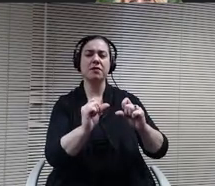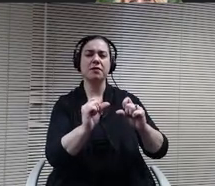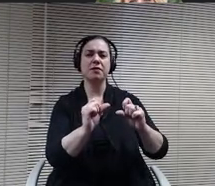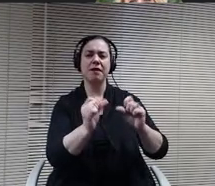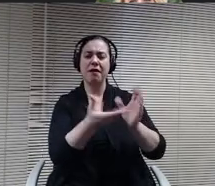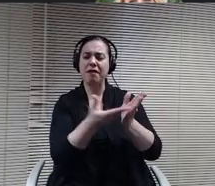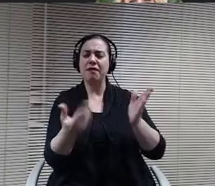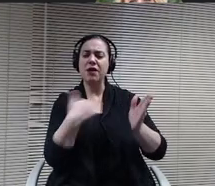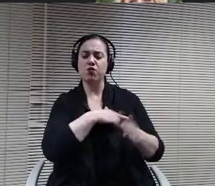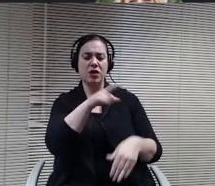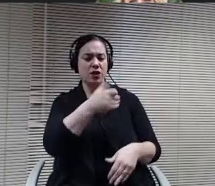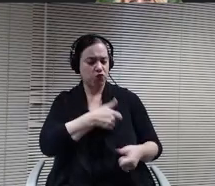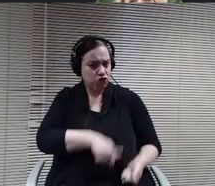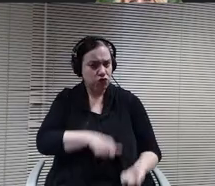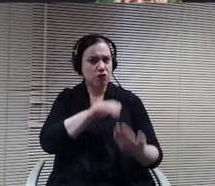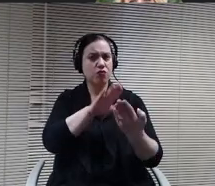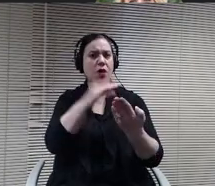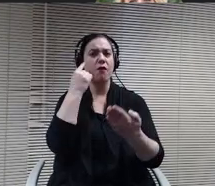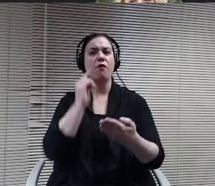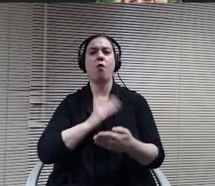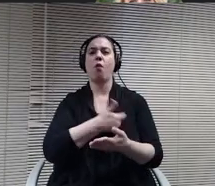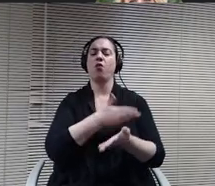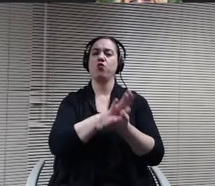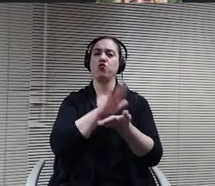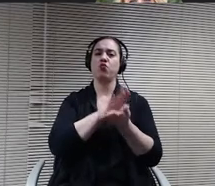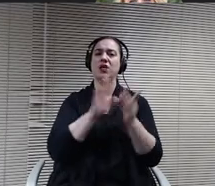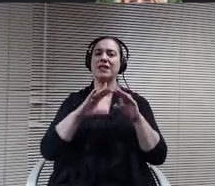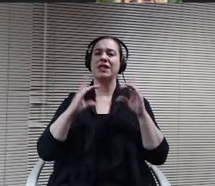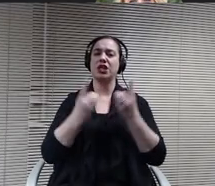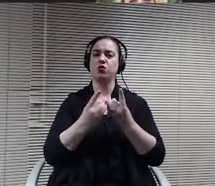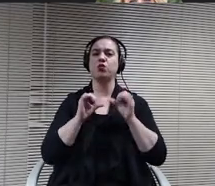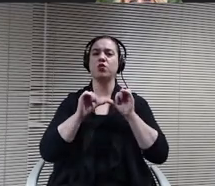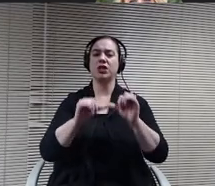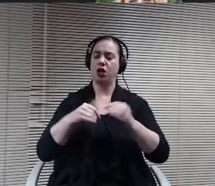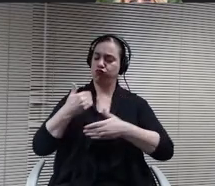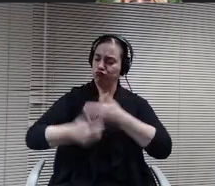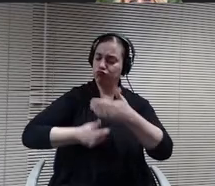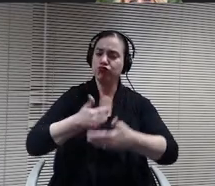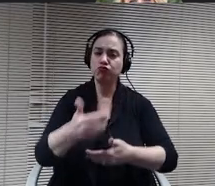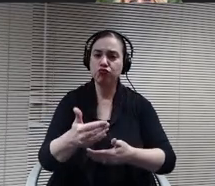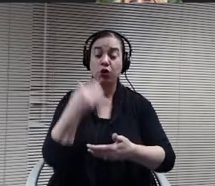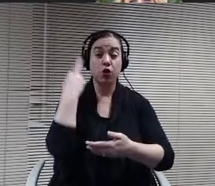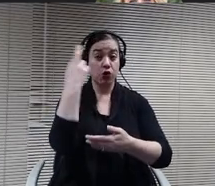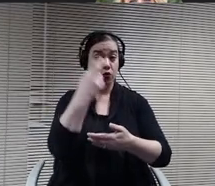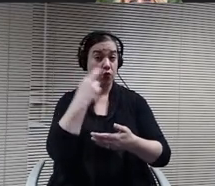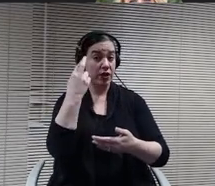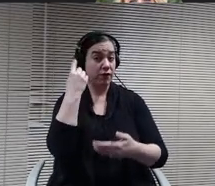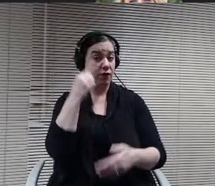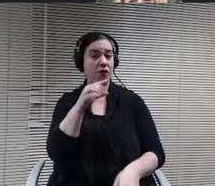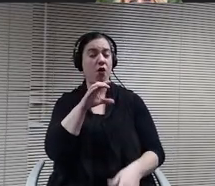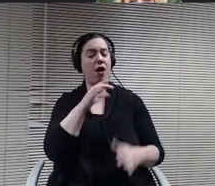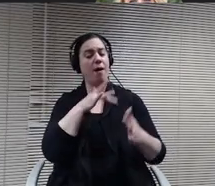keep the Minne Tonka district moving forward. So for the reasons of compassion from listening and from strategy I